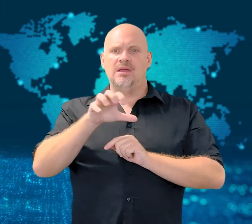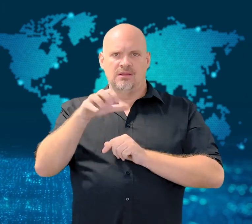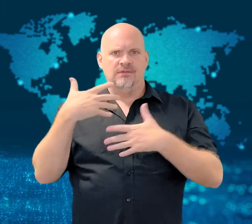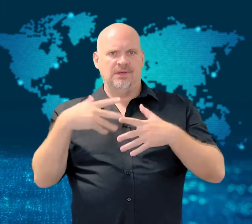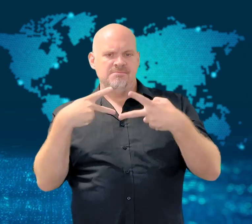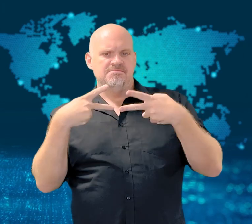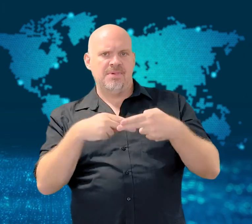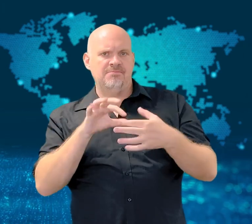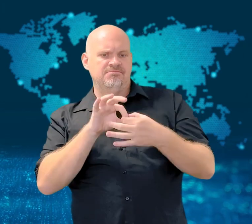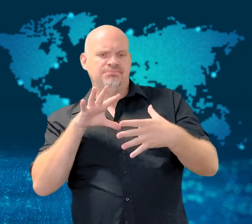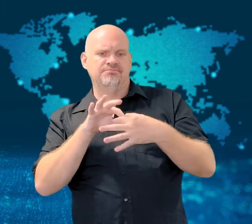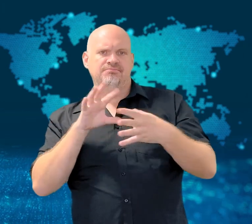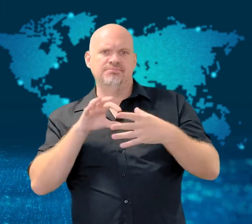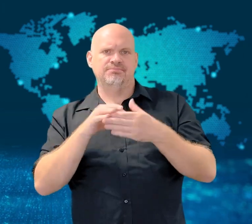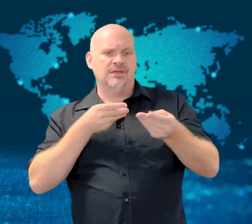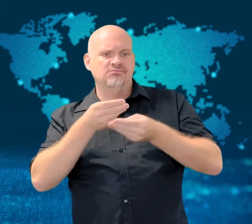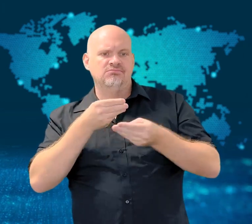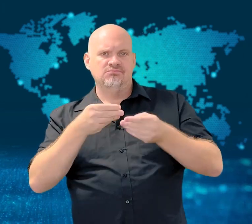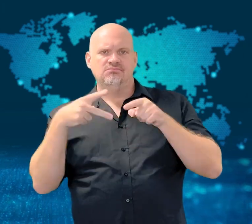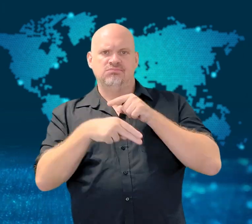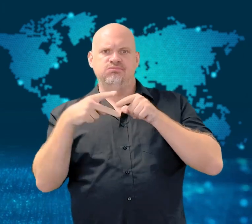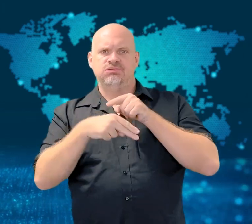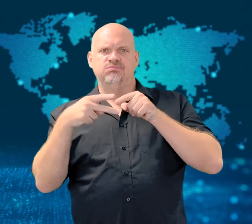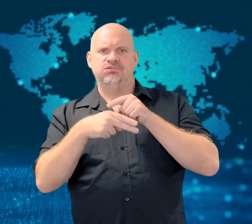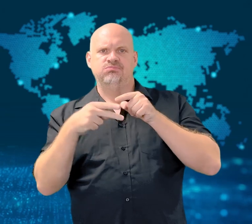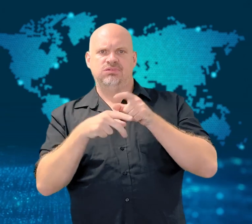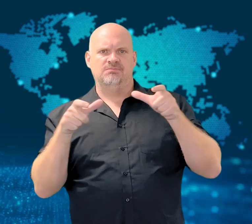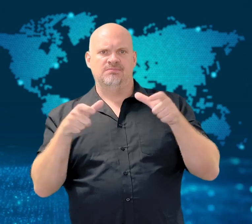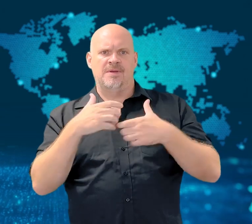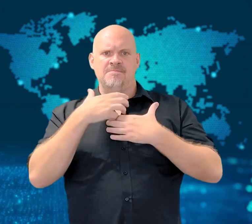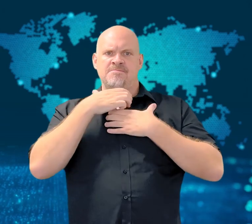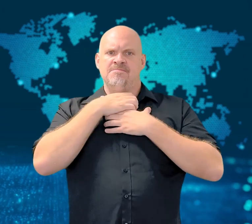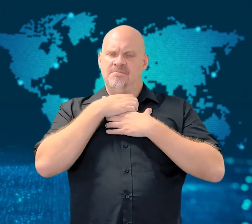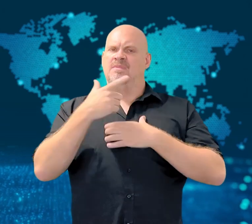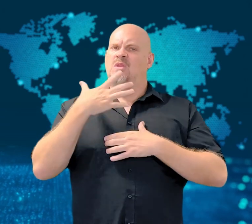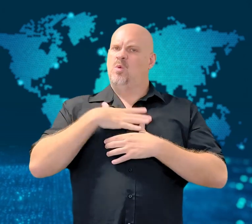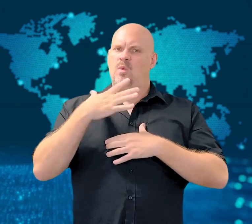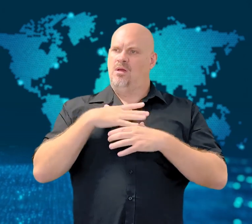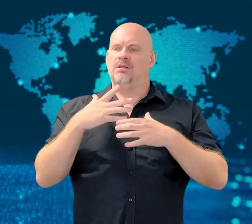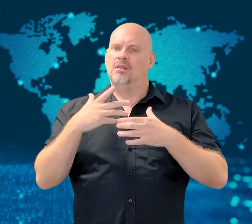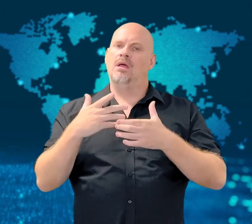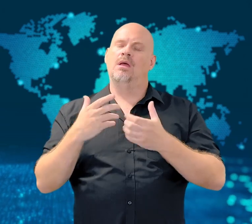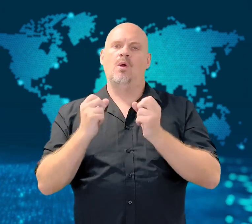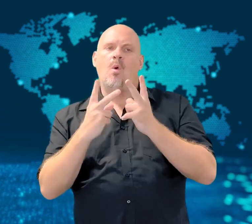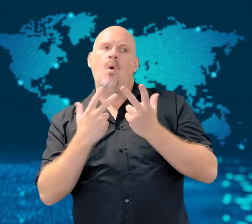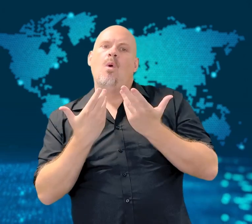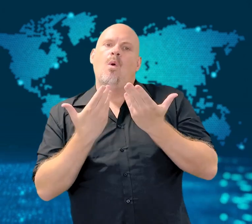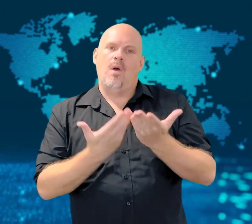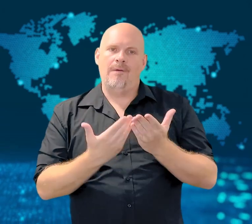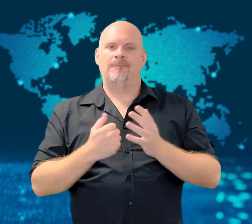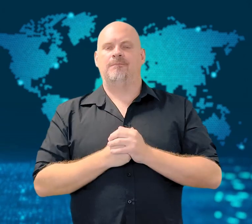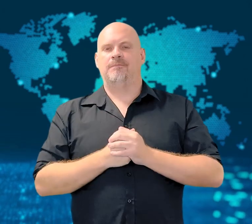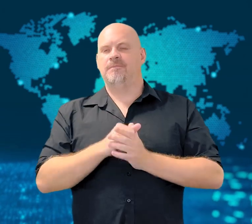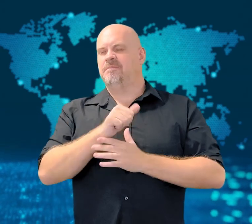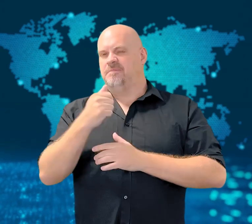and other countries to lift the international sanctions against North Korea.